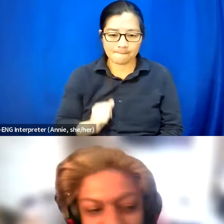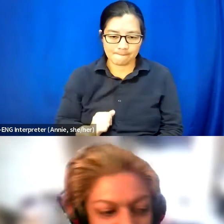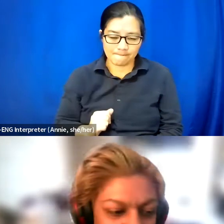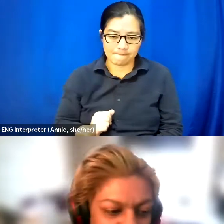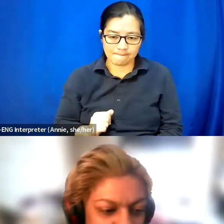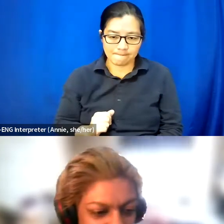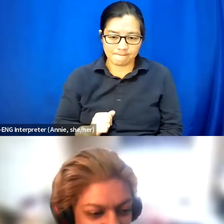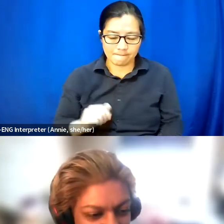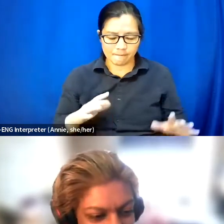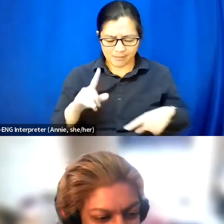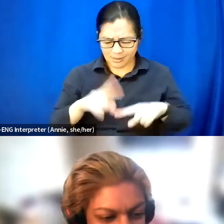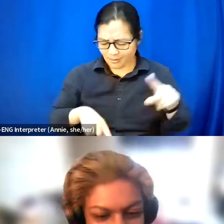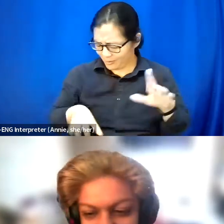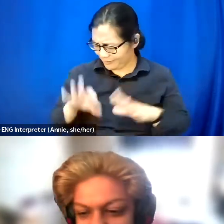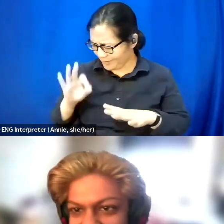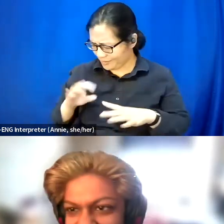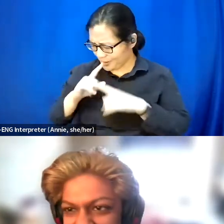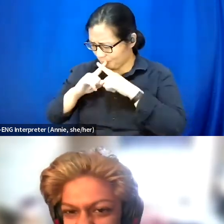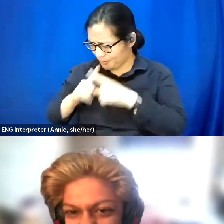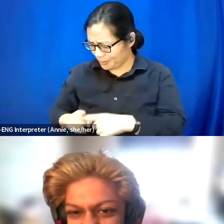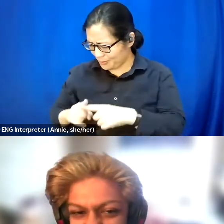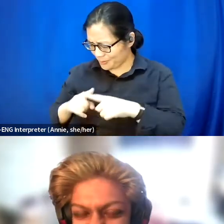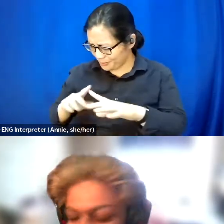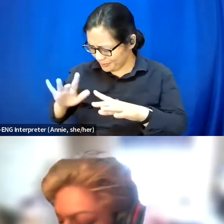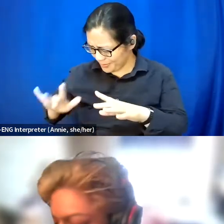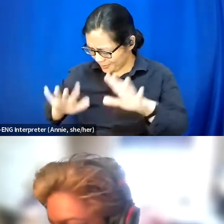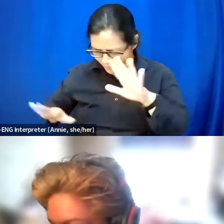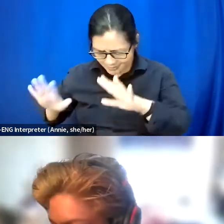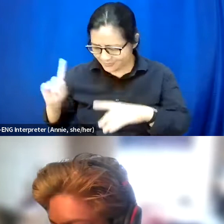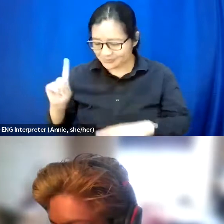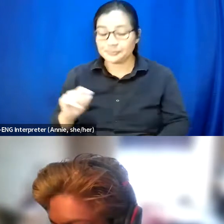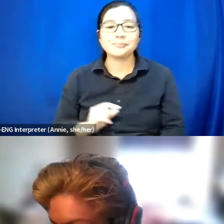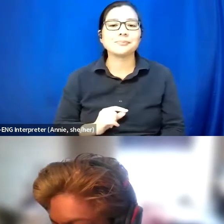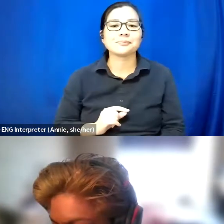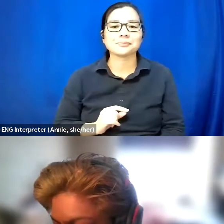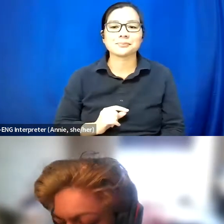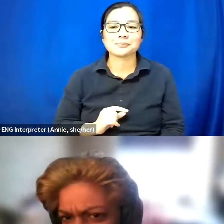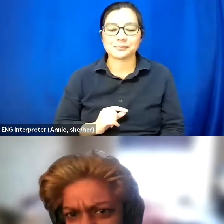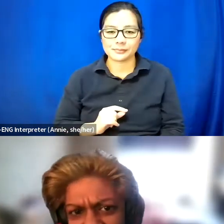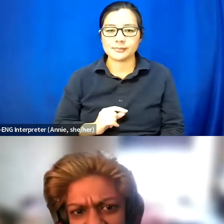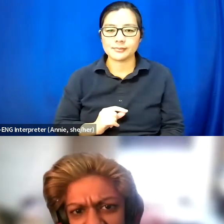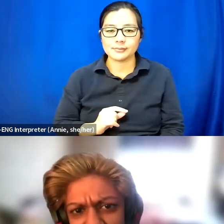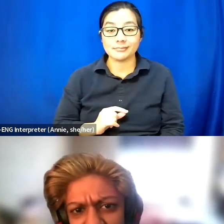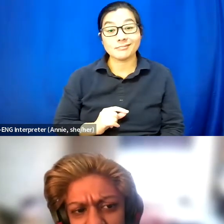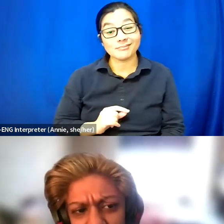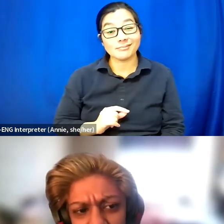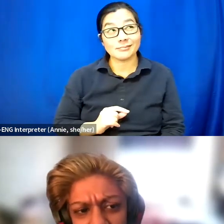I couldn't find my mute button there for a second.